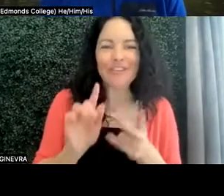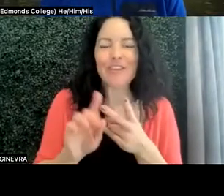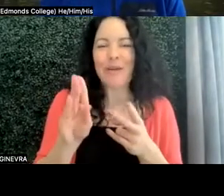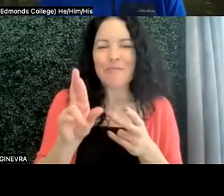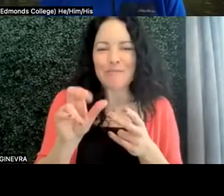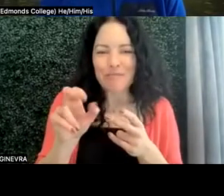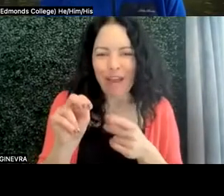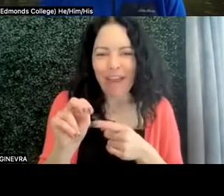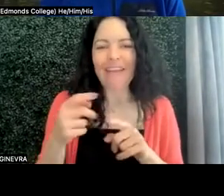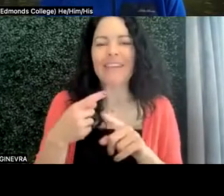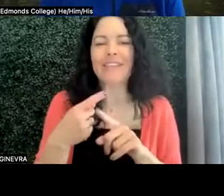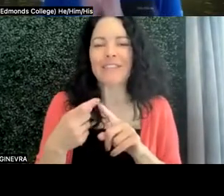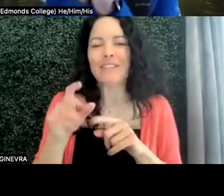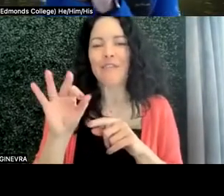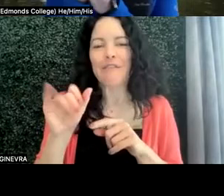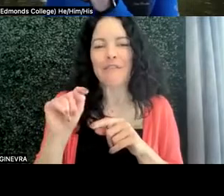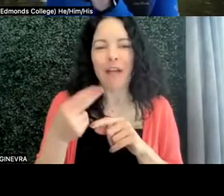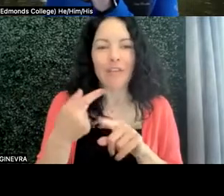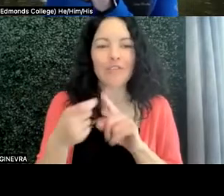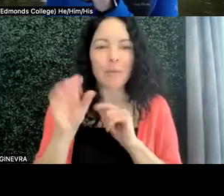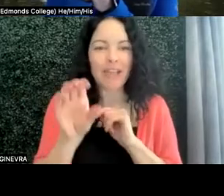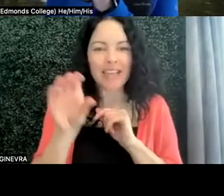and Student Support Services at Cascadia College, which